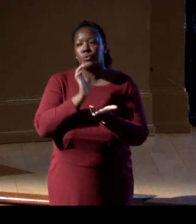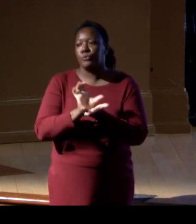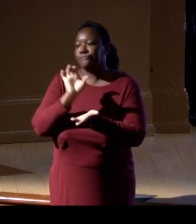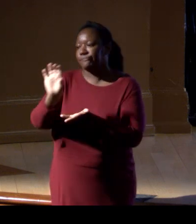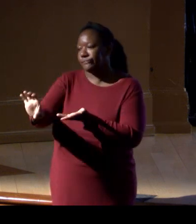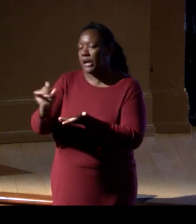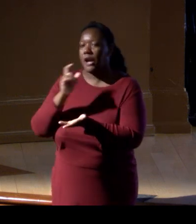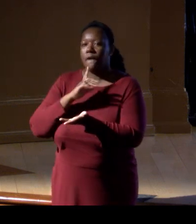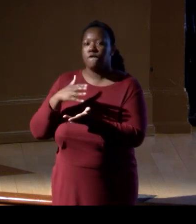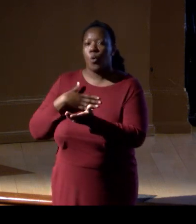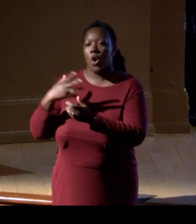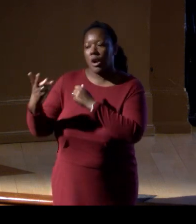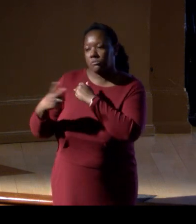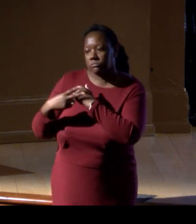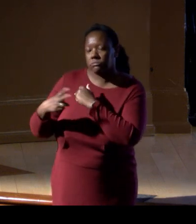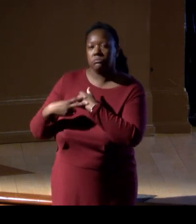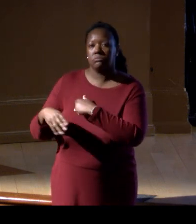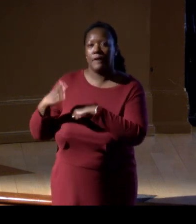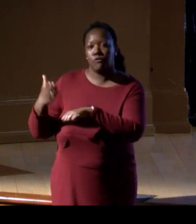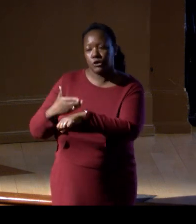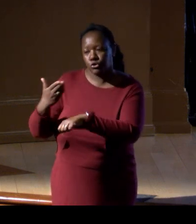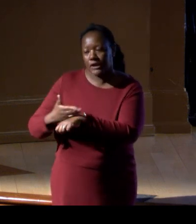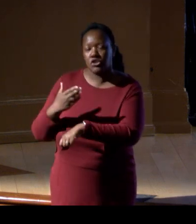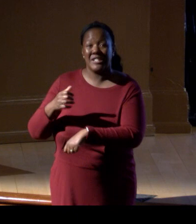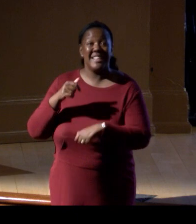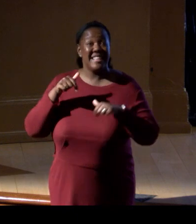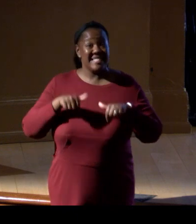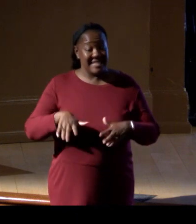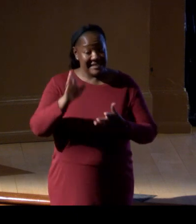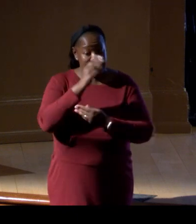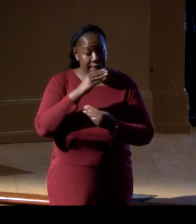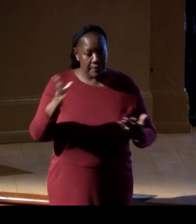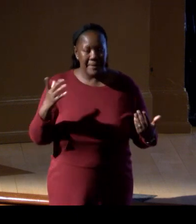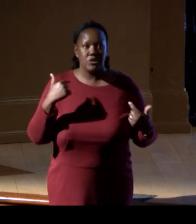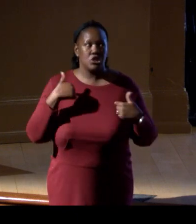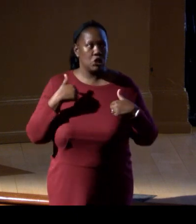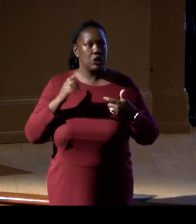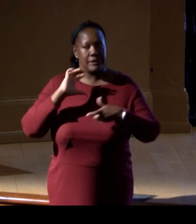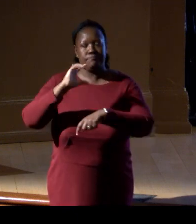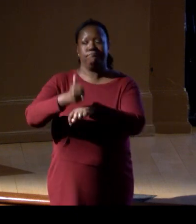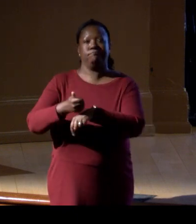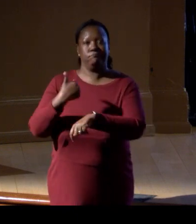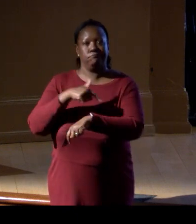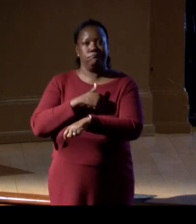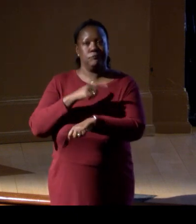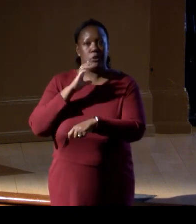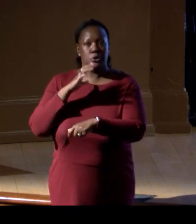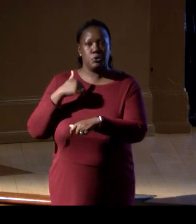The information the eDNA provides could allow us to create that information that is transparent,